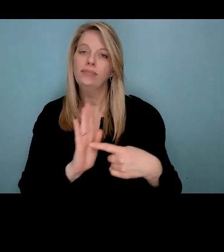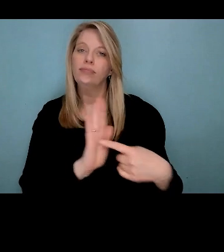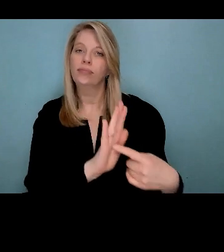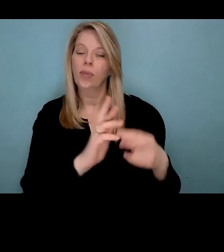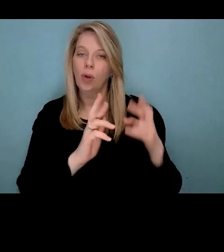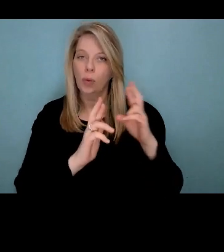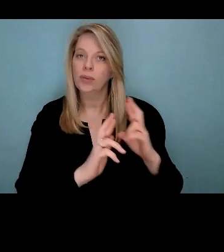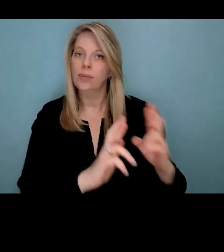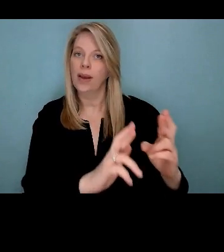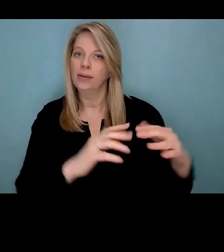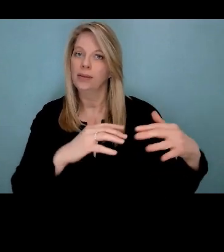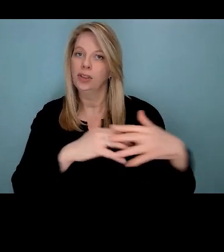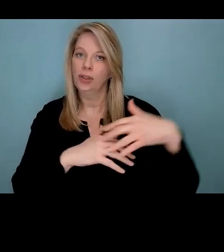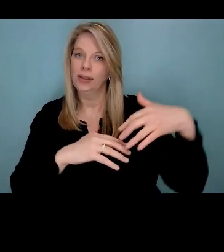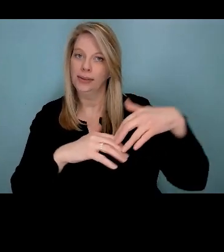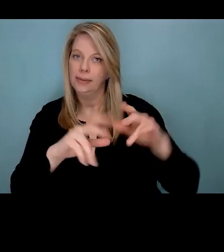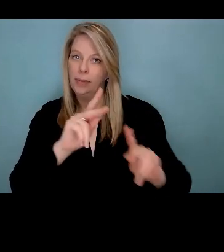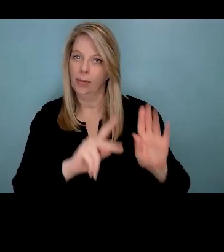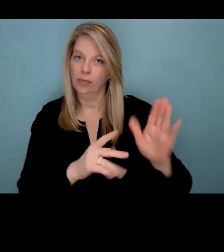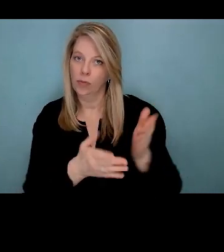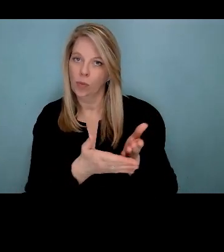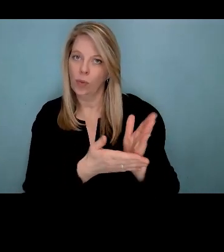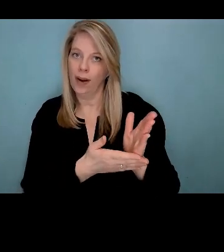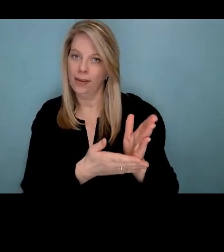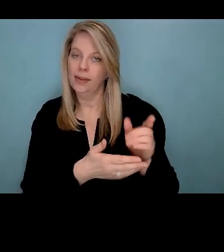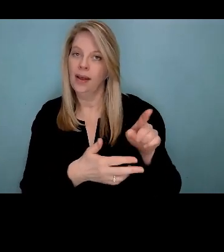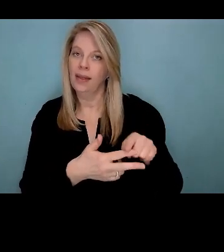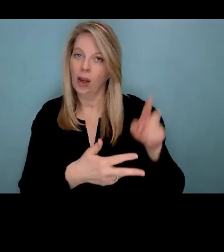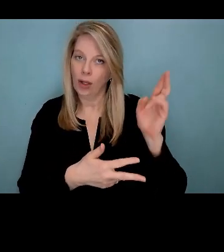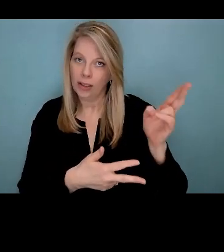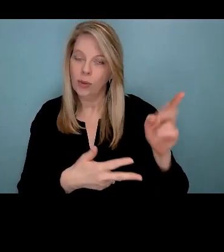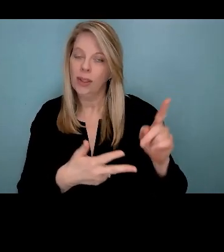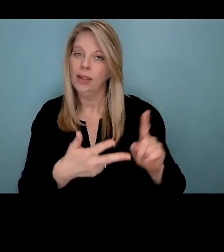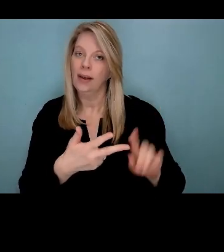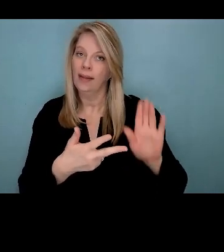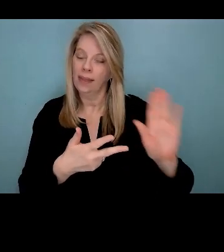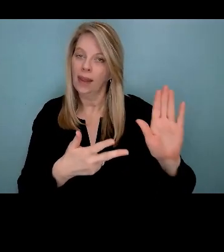for the indigenous peoples as rights holders, their histories, and their traditional lands